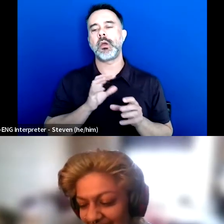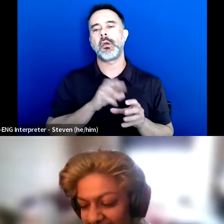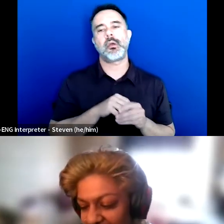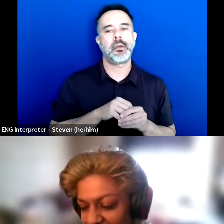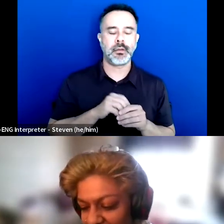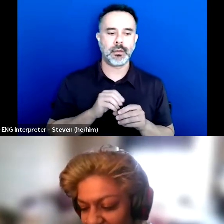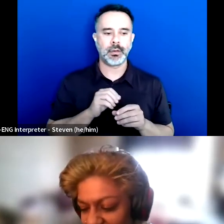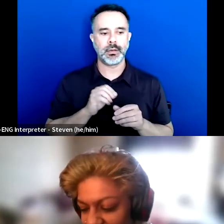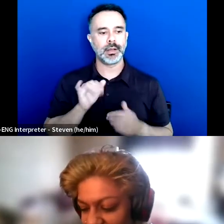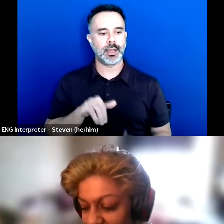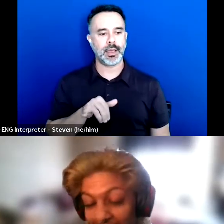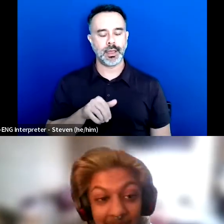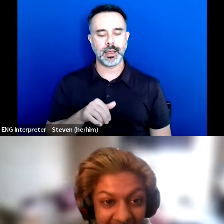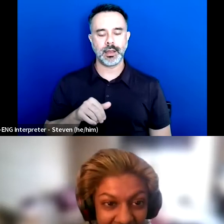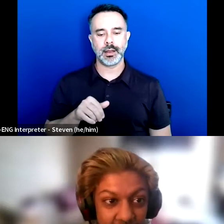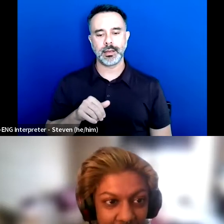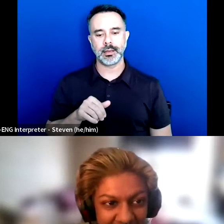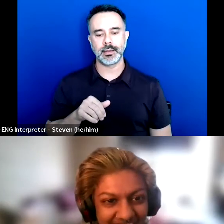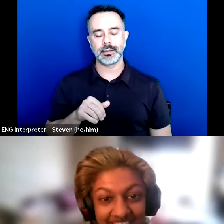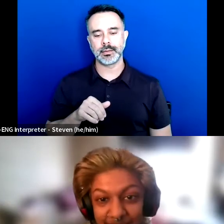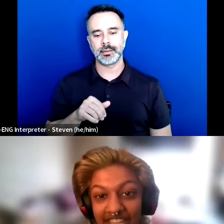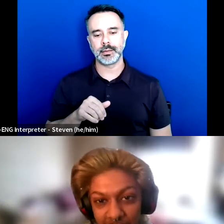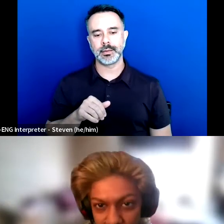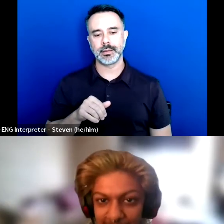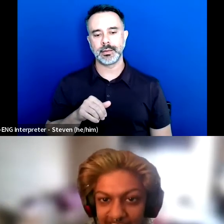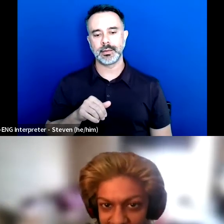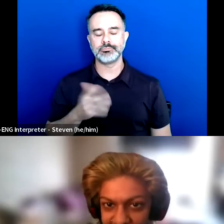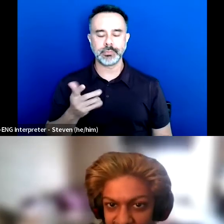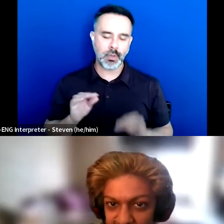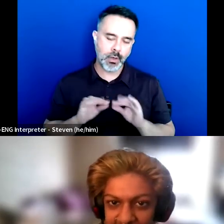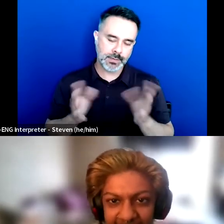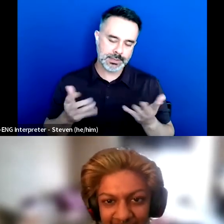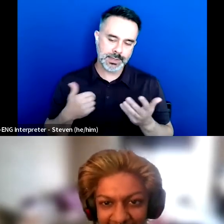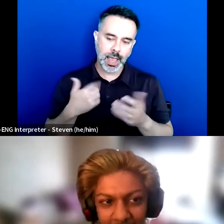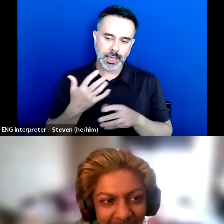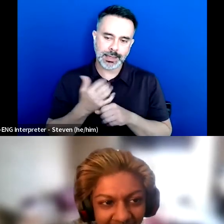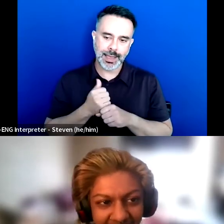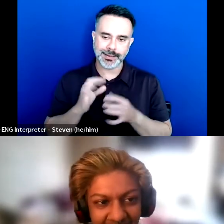And I obviously still get the comments every now and then.